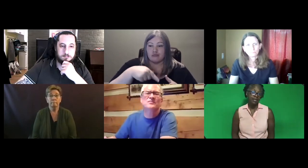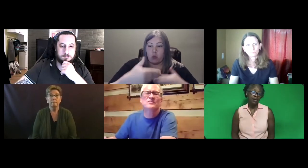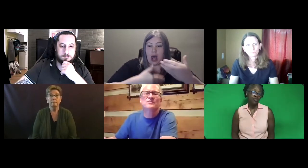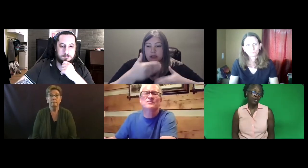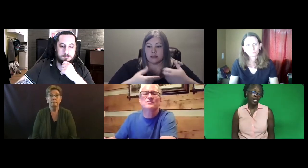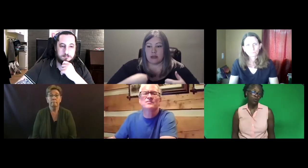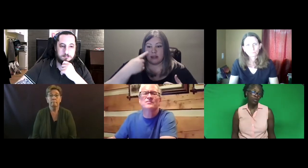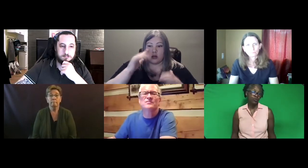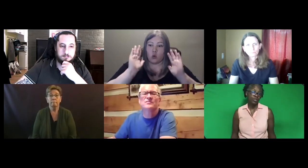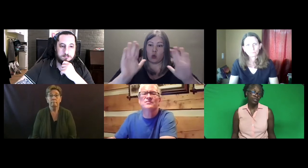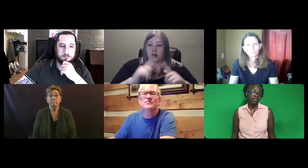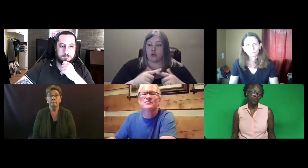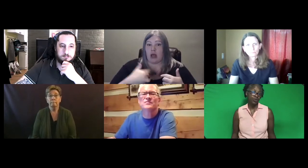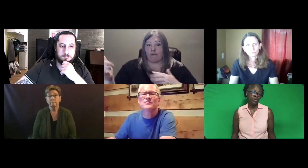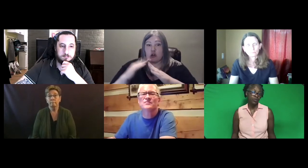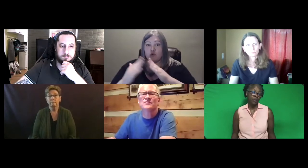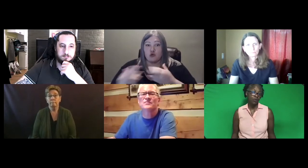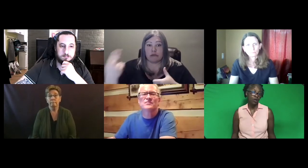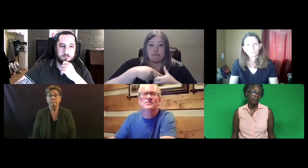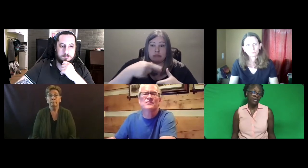for anyone who wants to join? Would they welcome us?